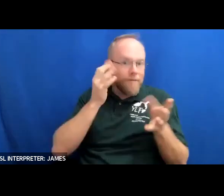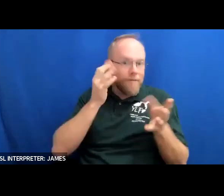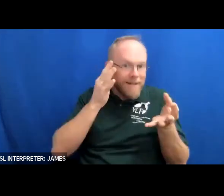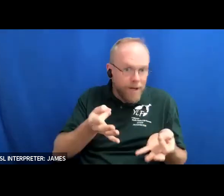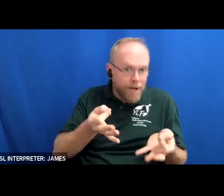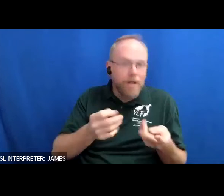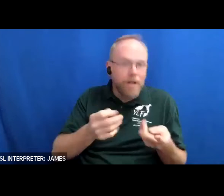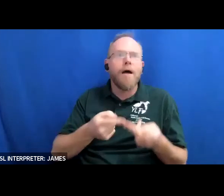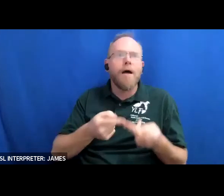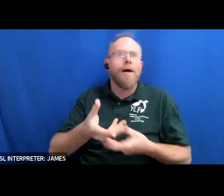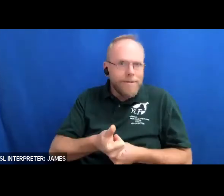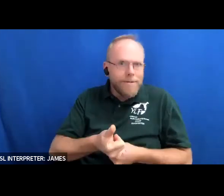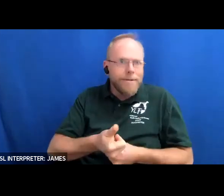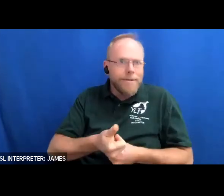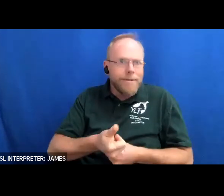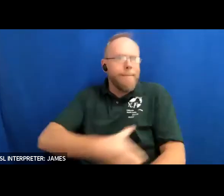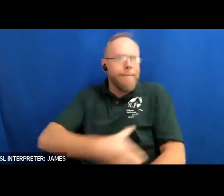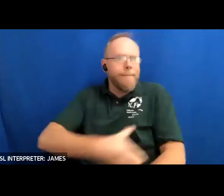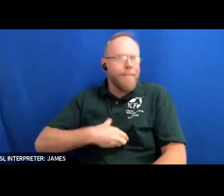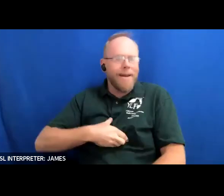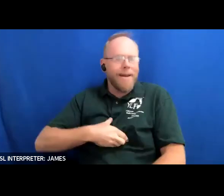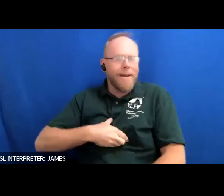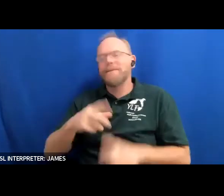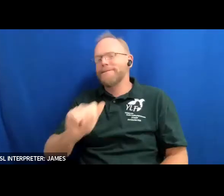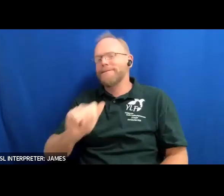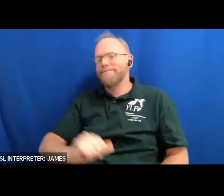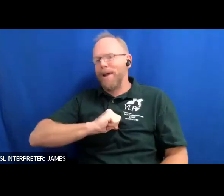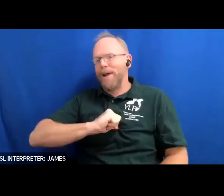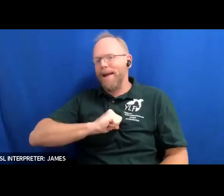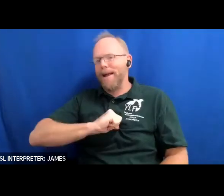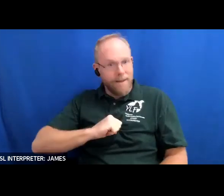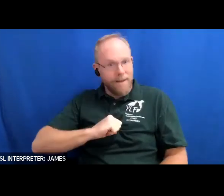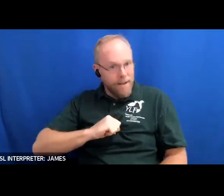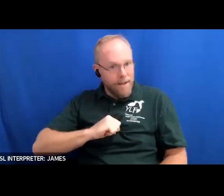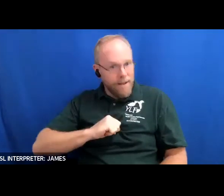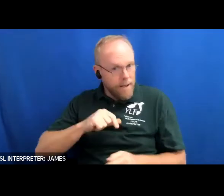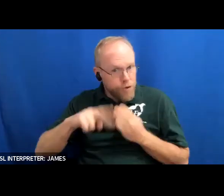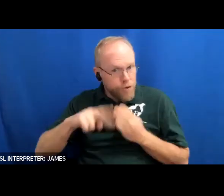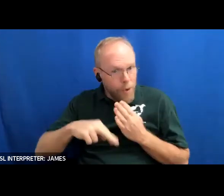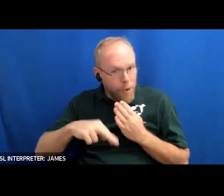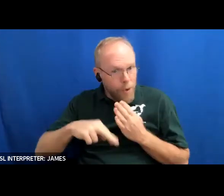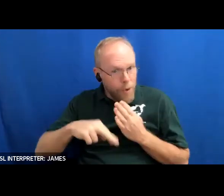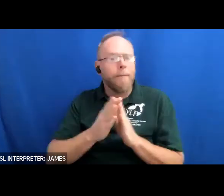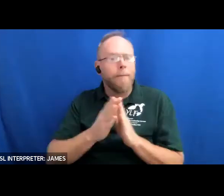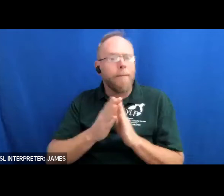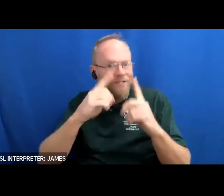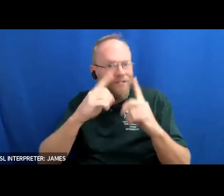disability pride and in turn become more effective in creating accessible pathways for others